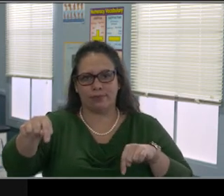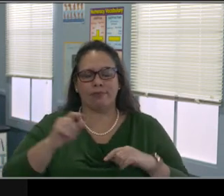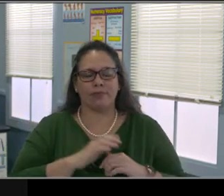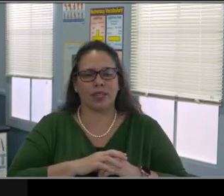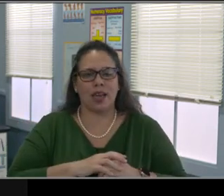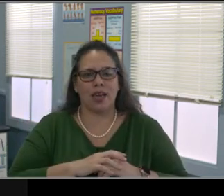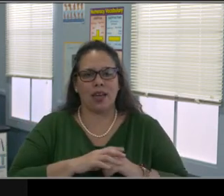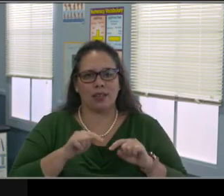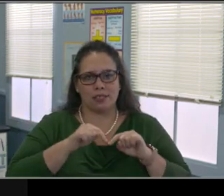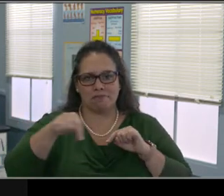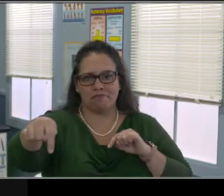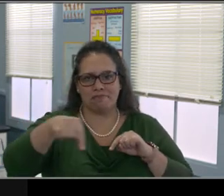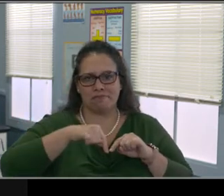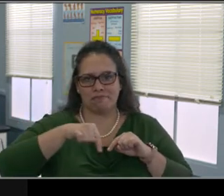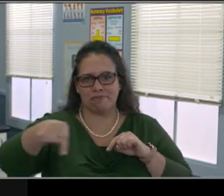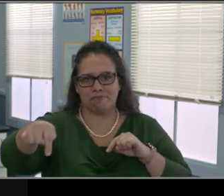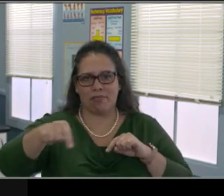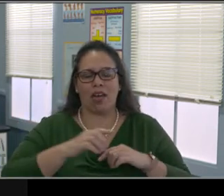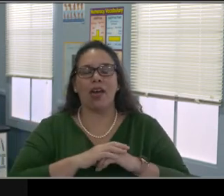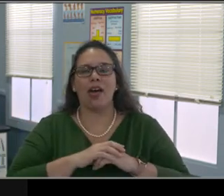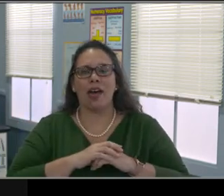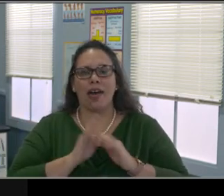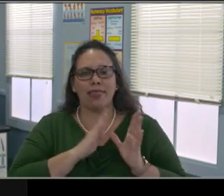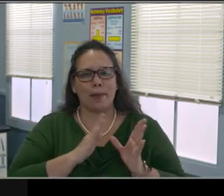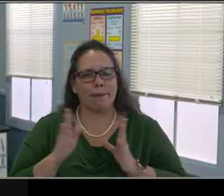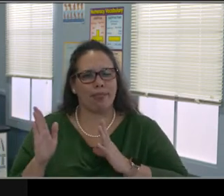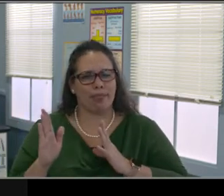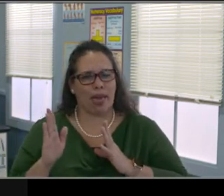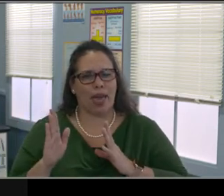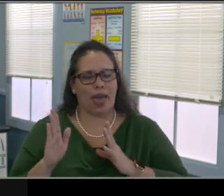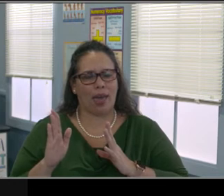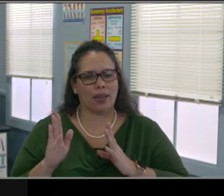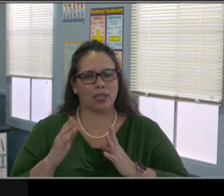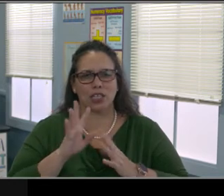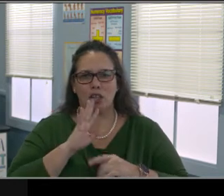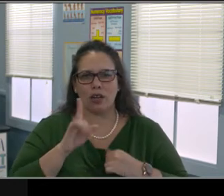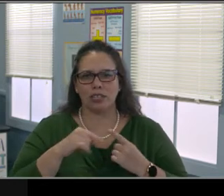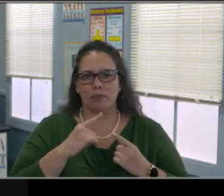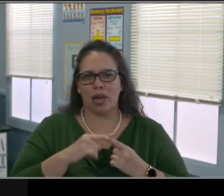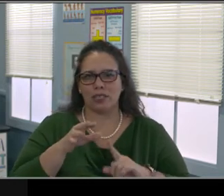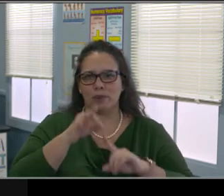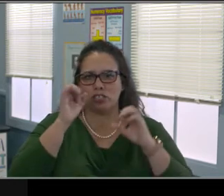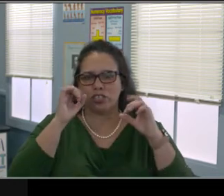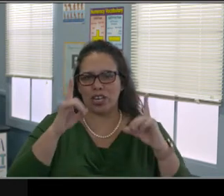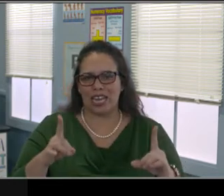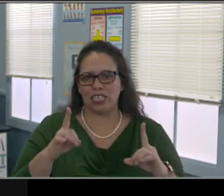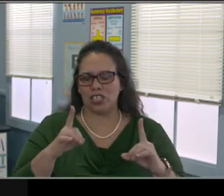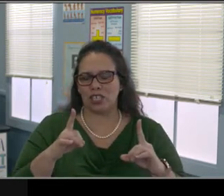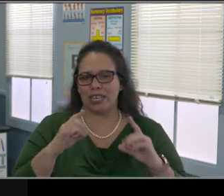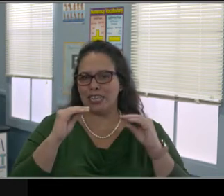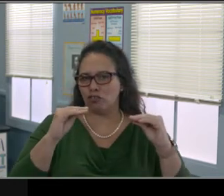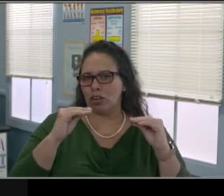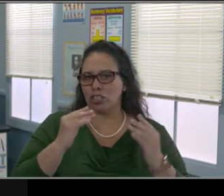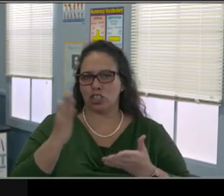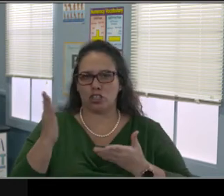So I wanted to first show you what it looks like when it's printed out or what you'll see on an electronic copy.